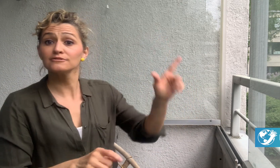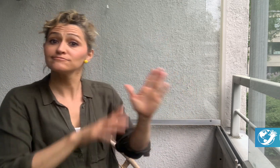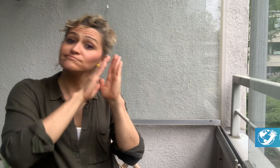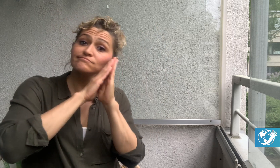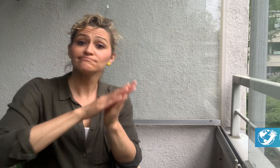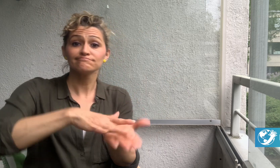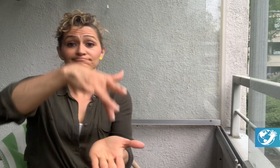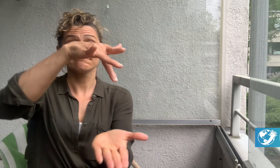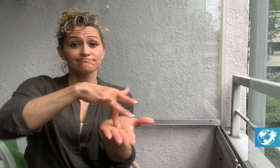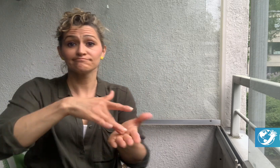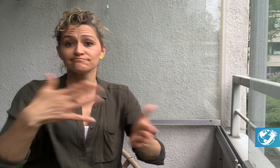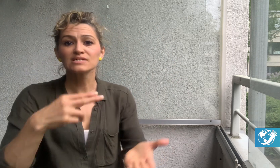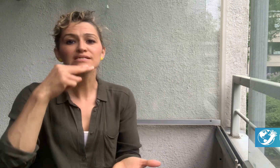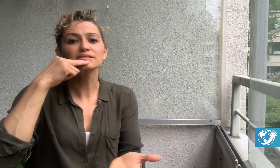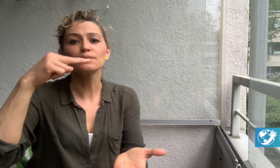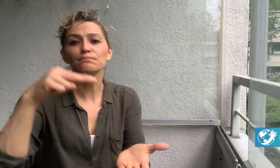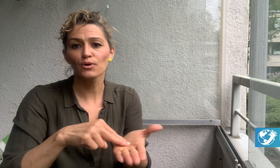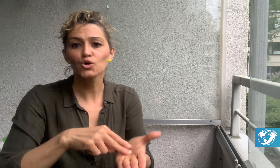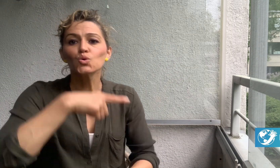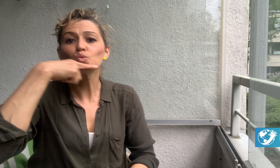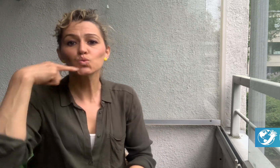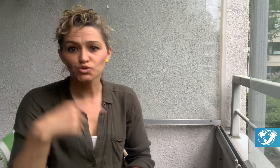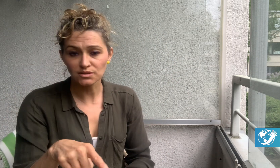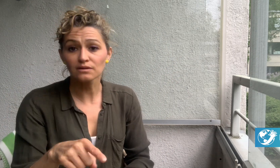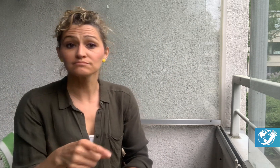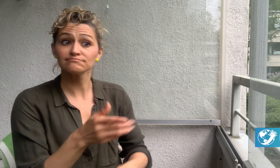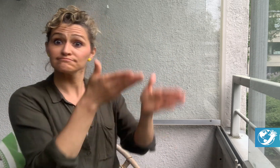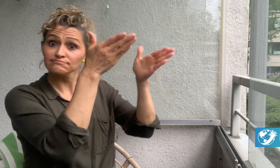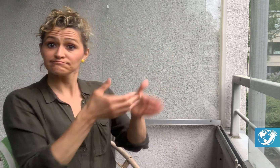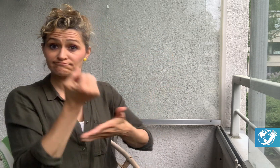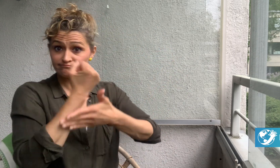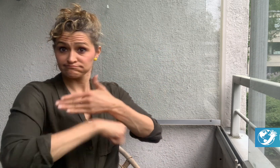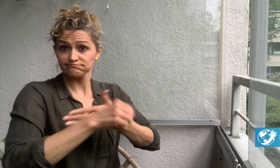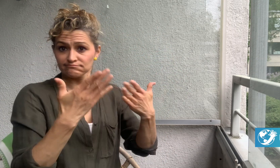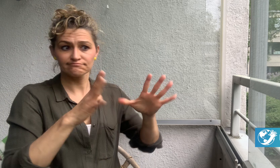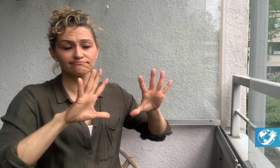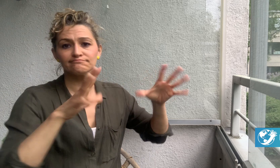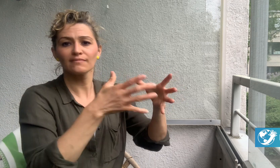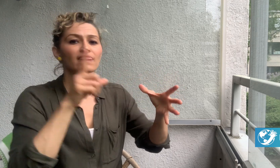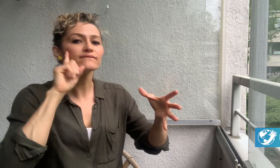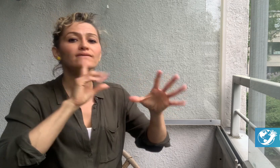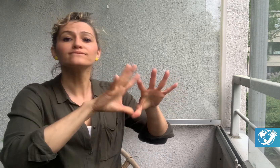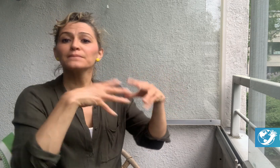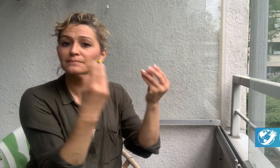She is located in St. Petersburg, Russia,